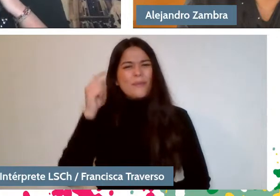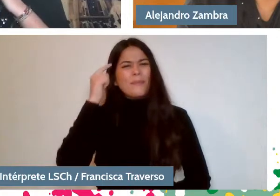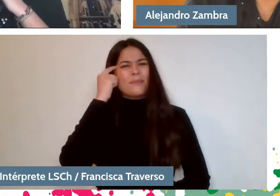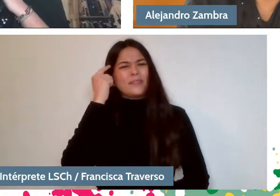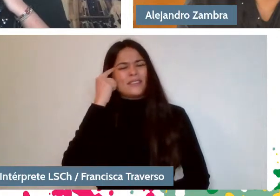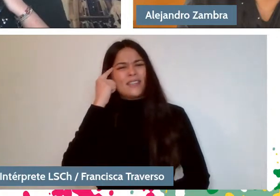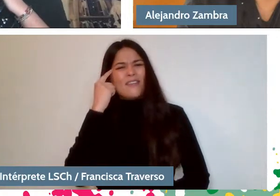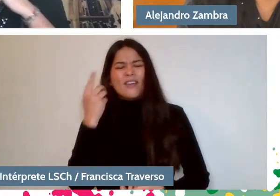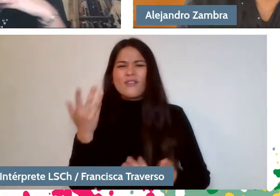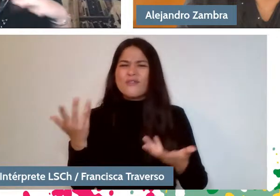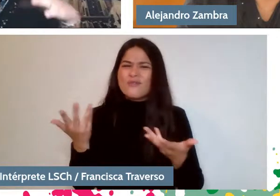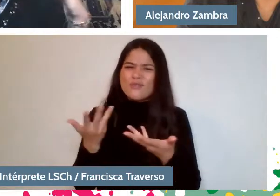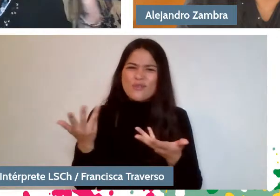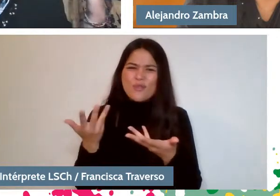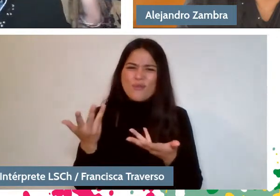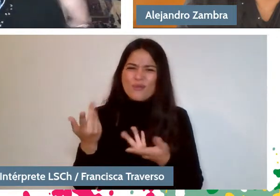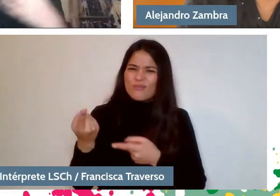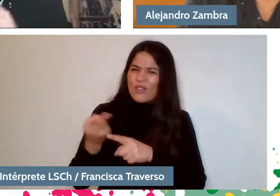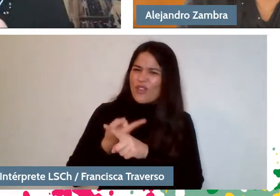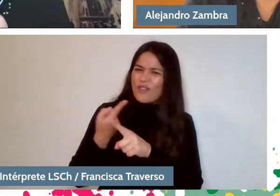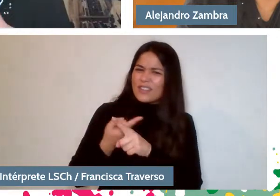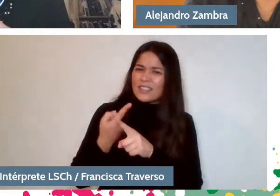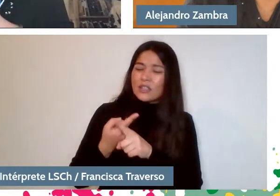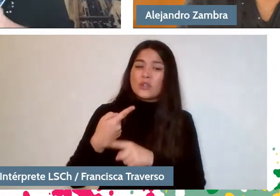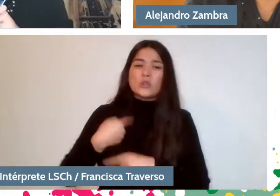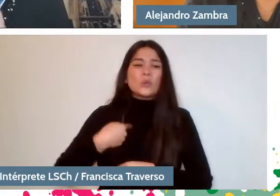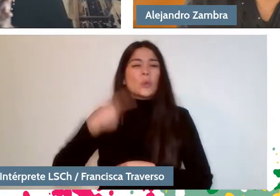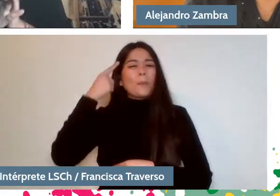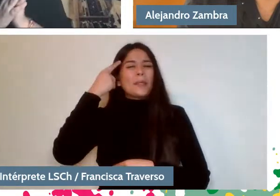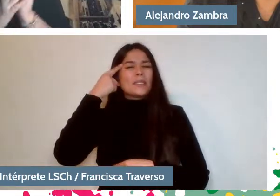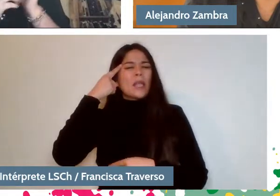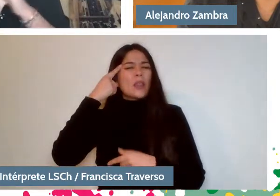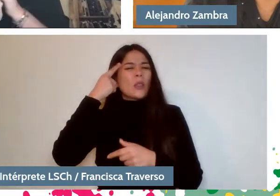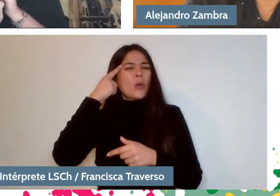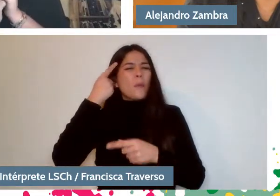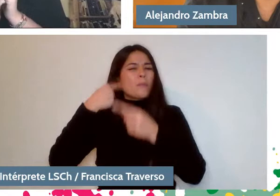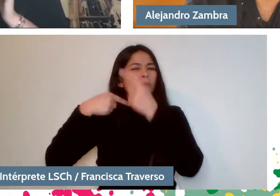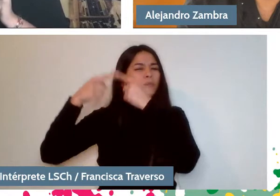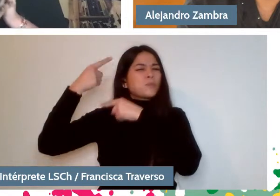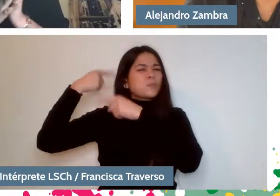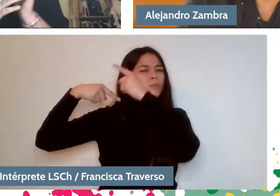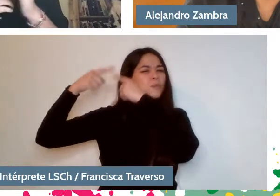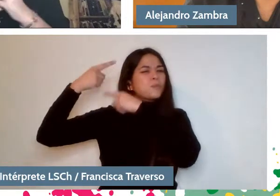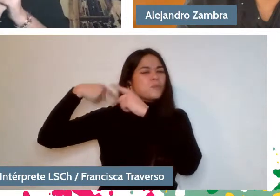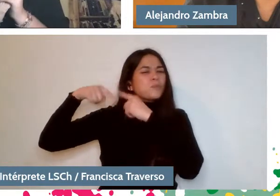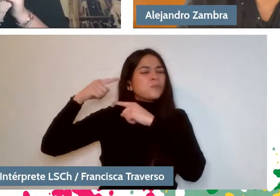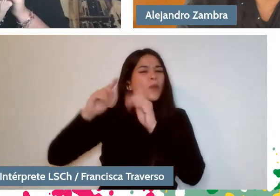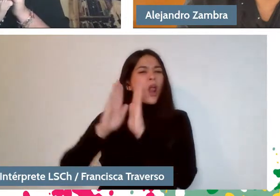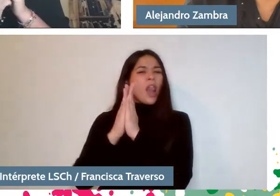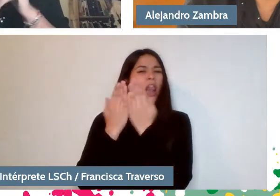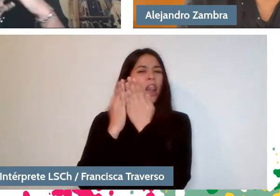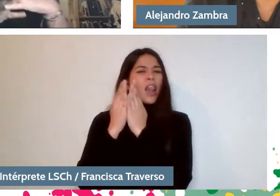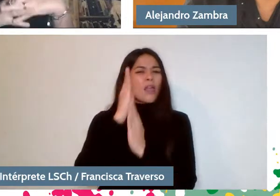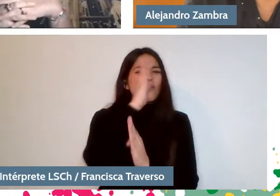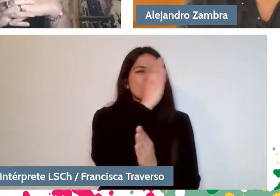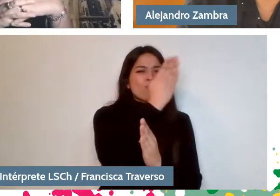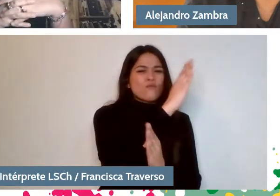was to think of a tour through some of Alejandro Zambra's shelves.